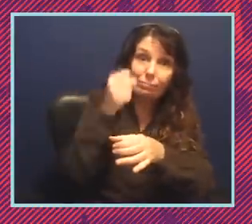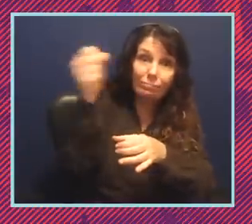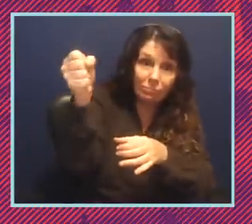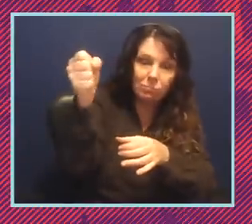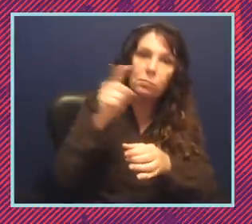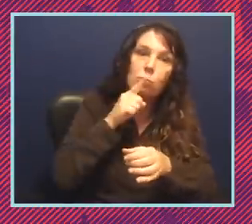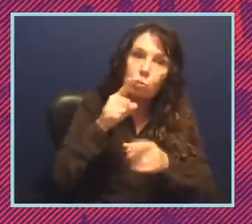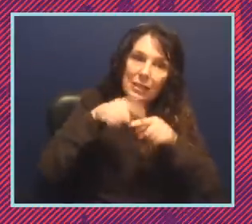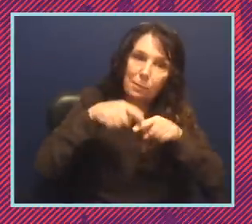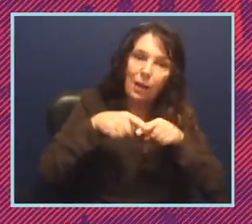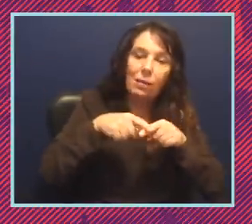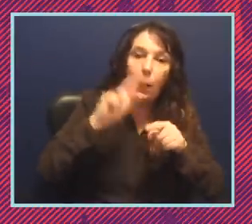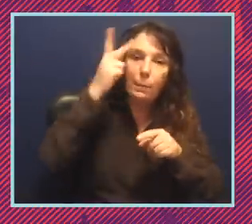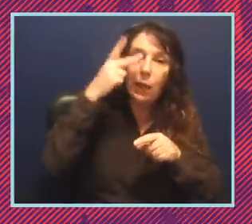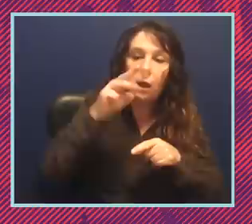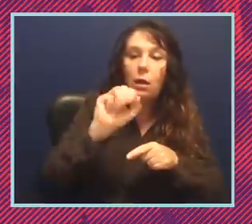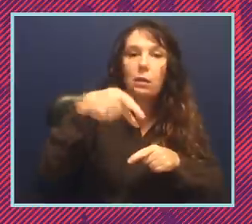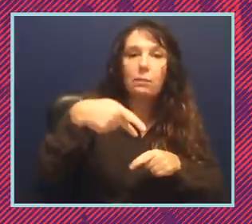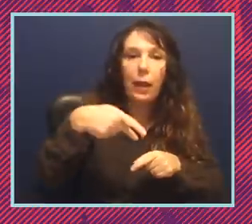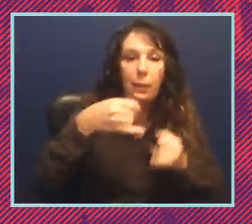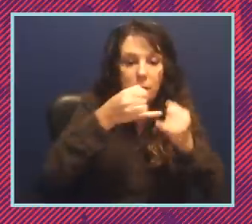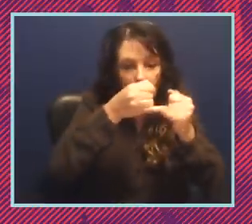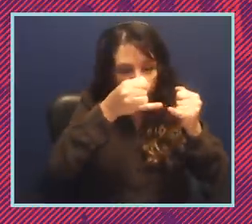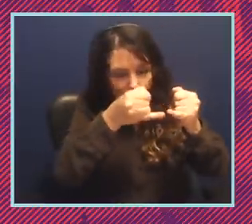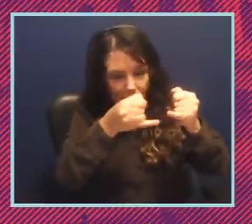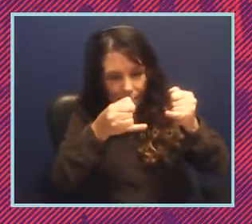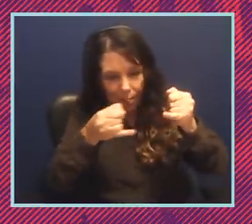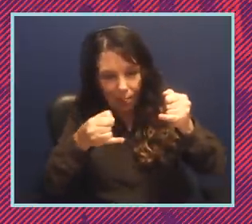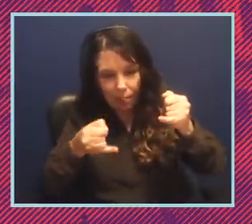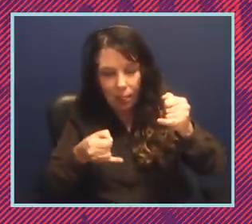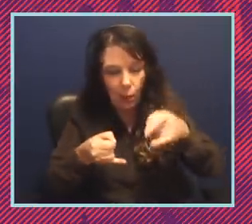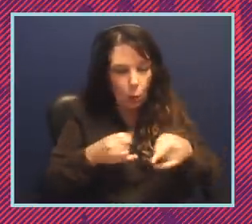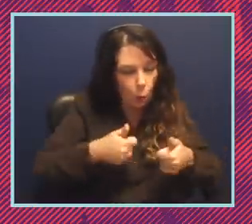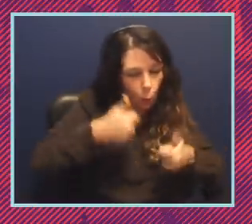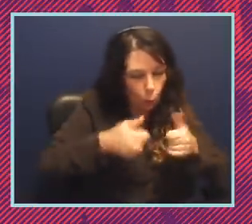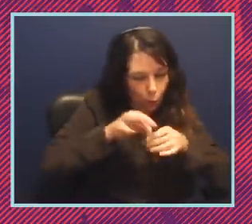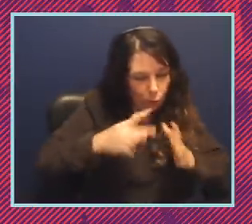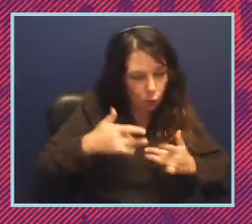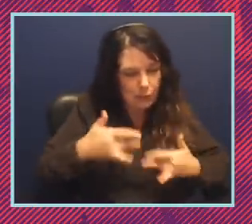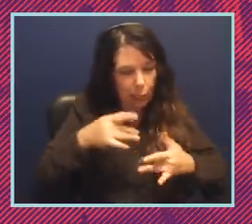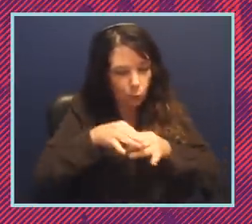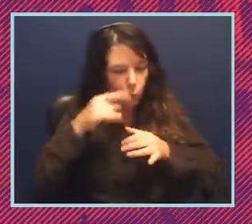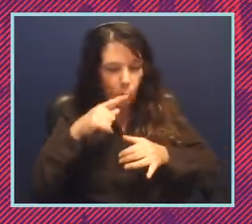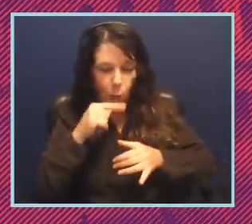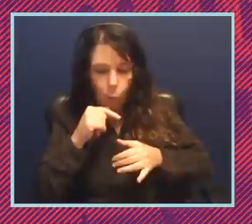drawn to determine which voters vote for whom and so every 10 years and this is one of those years